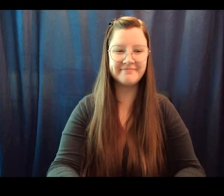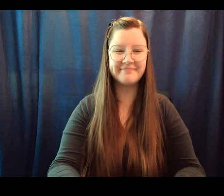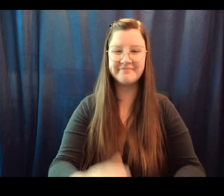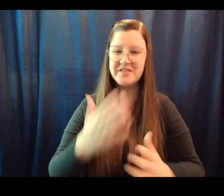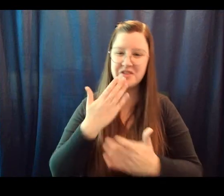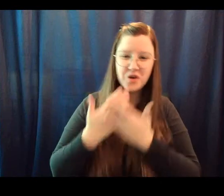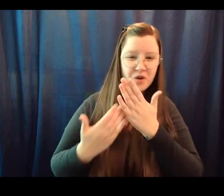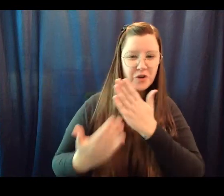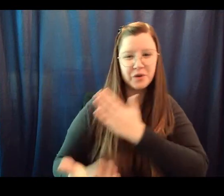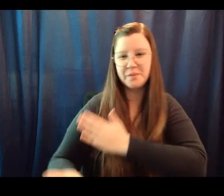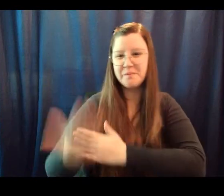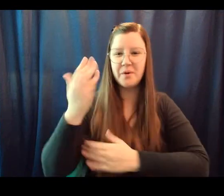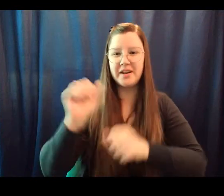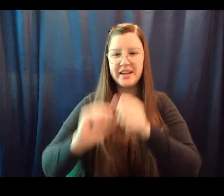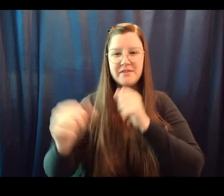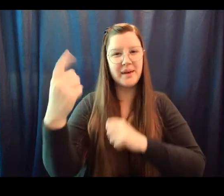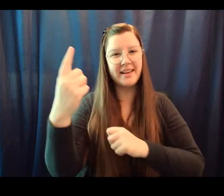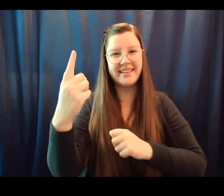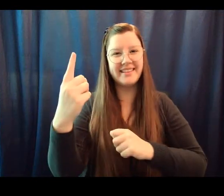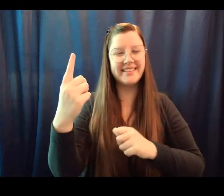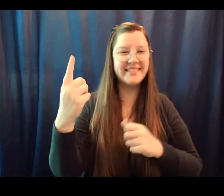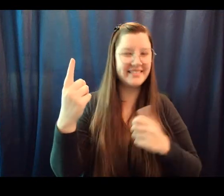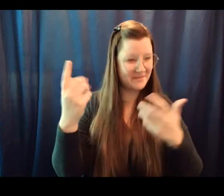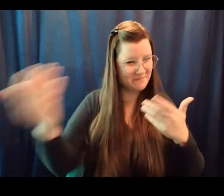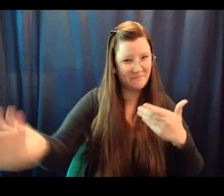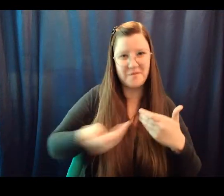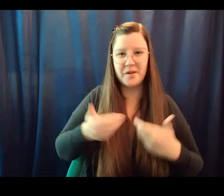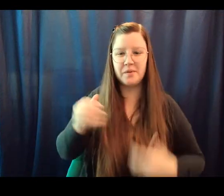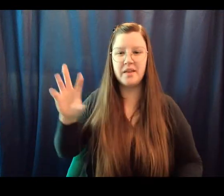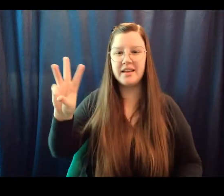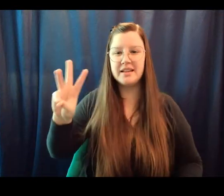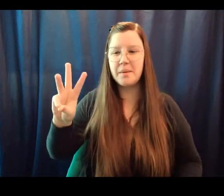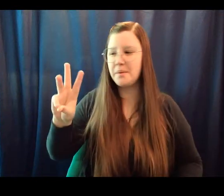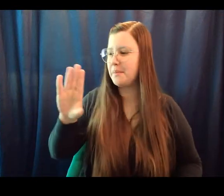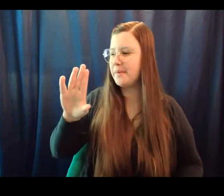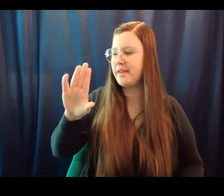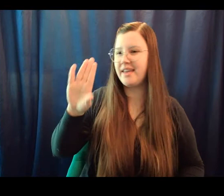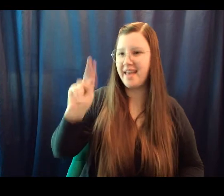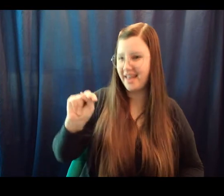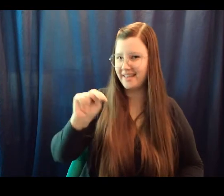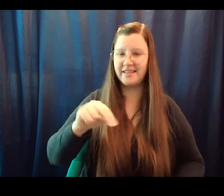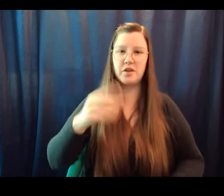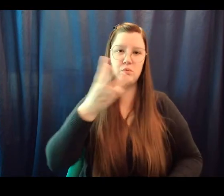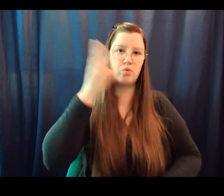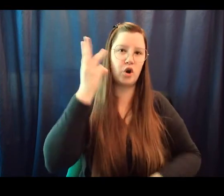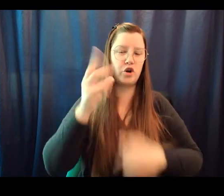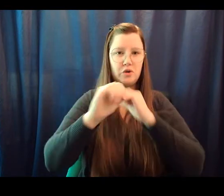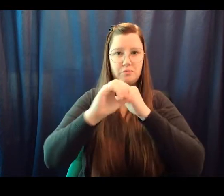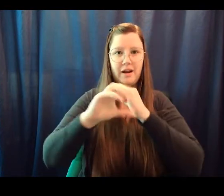Good morning and welcome to WBN the warrior broadcasting network. I am your anchor,